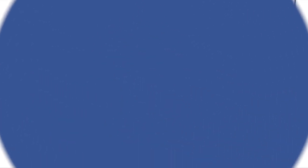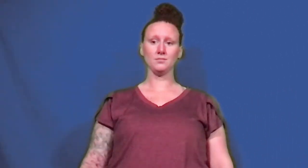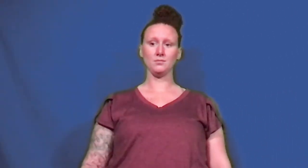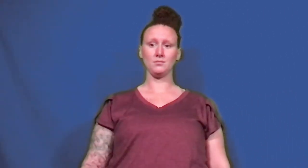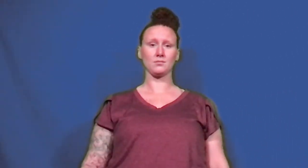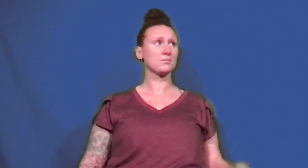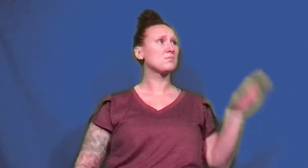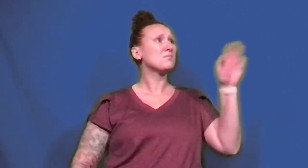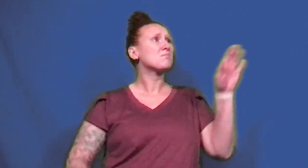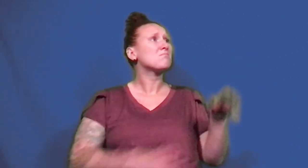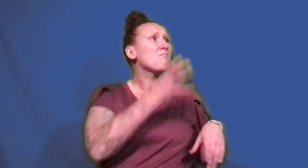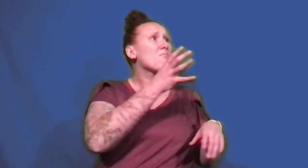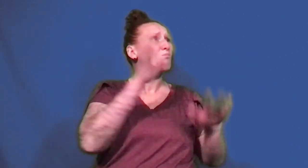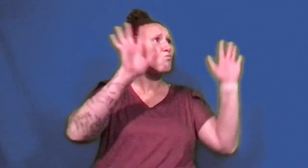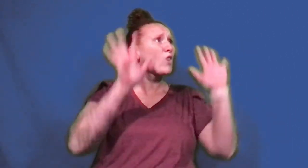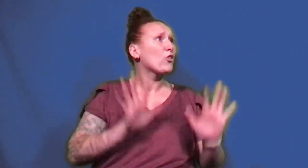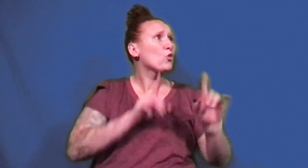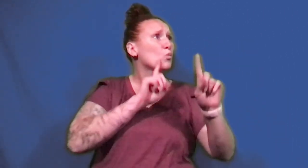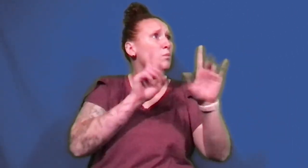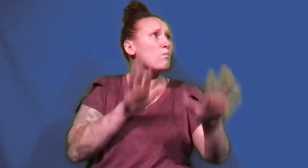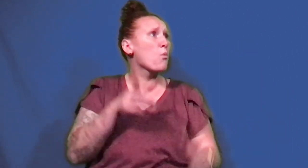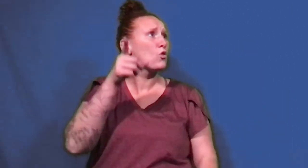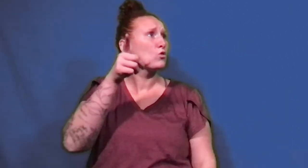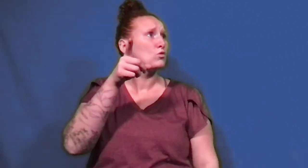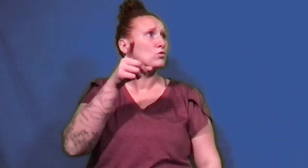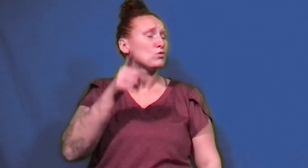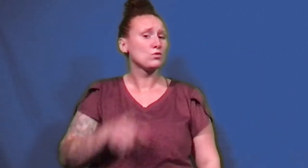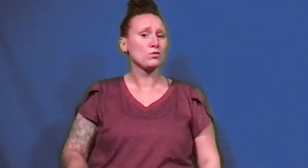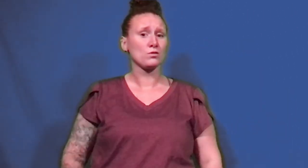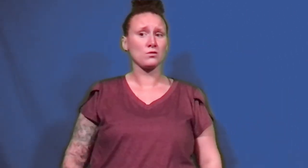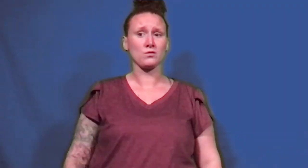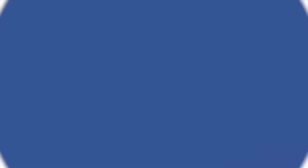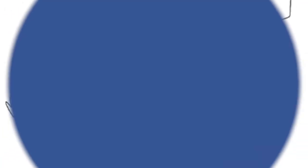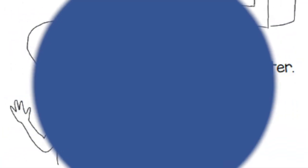Look, its the weather reporter.